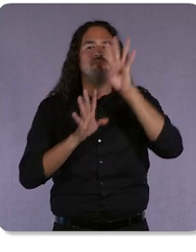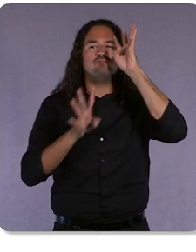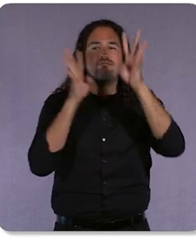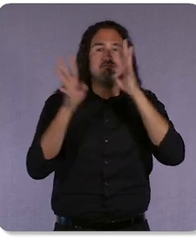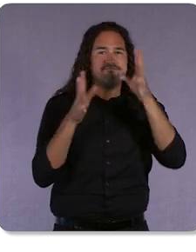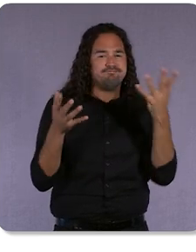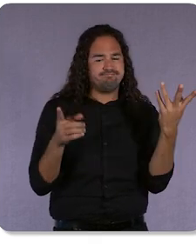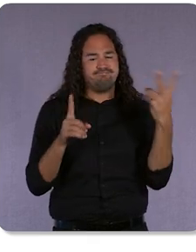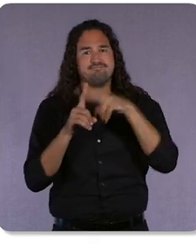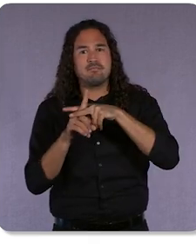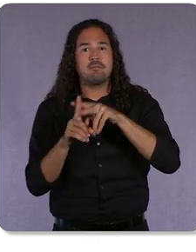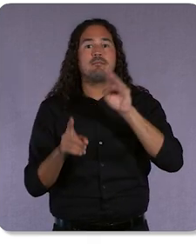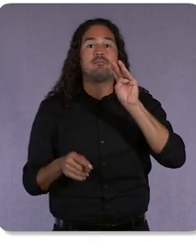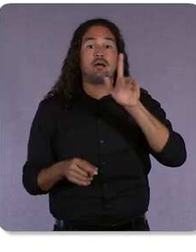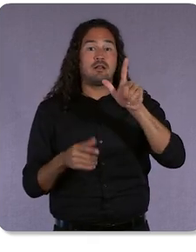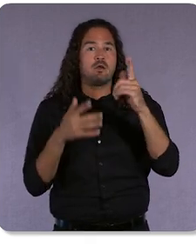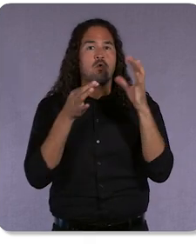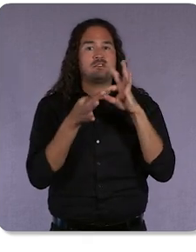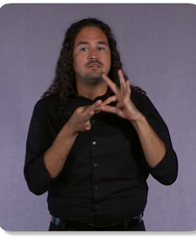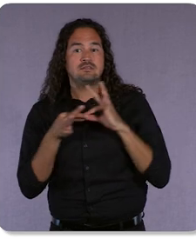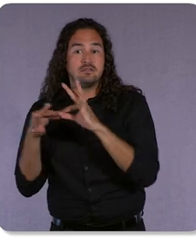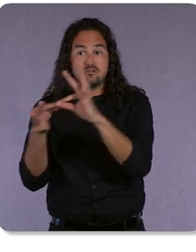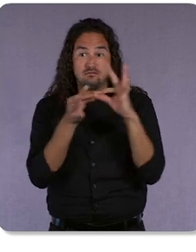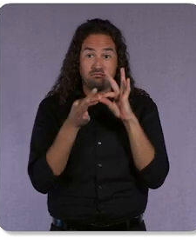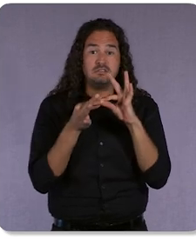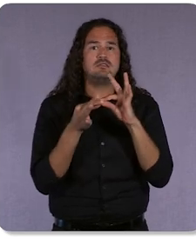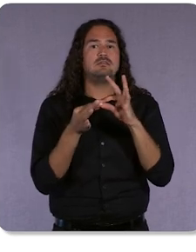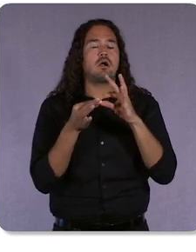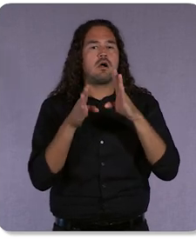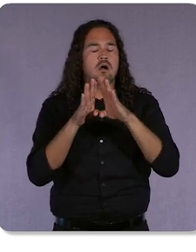This opened the door to larger, much more powerful deep learning models.